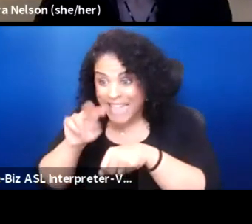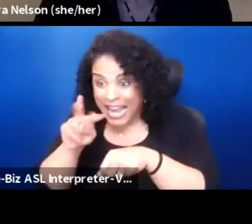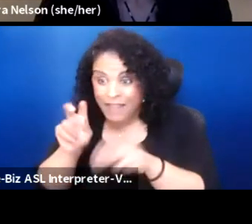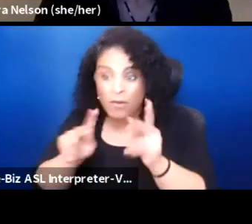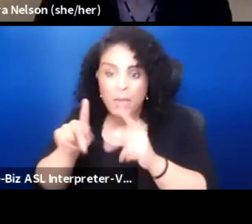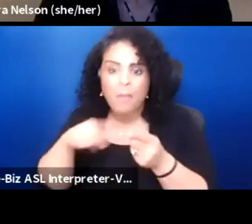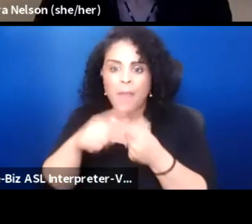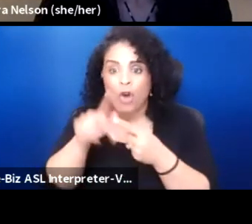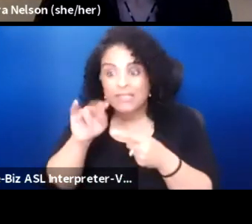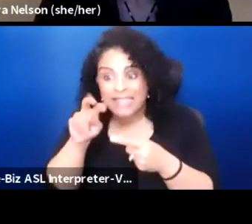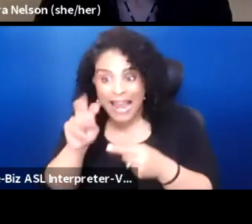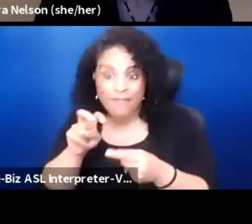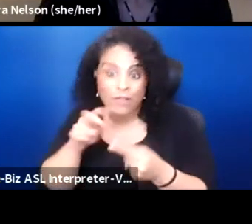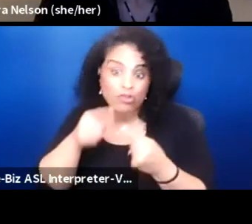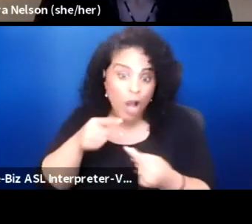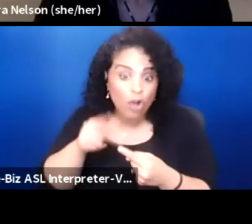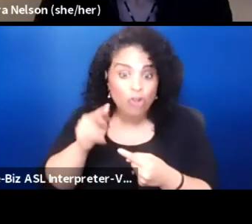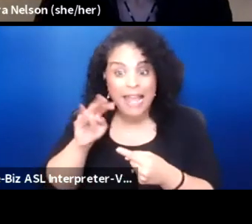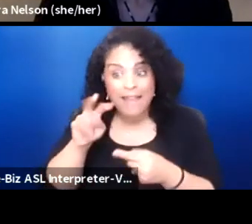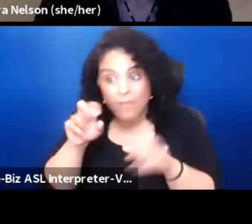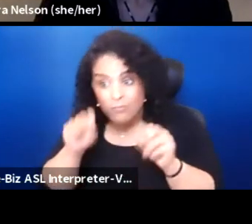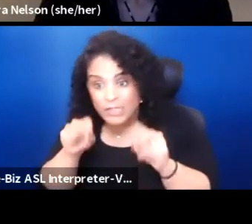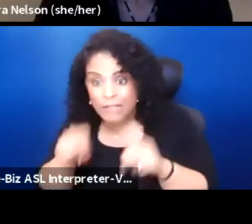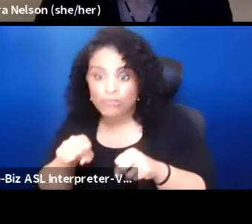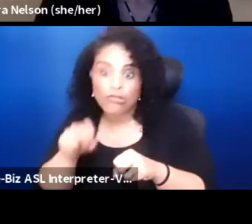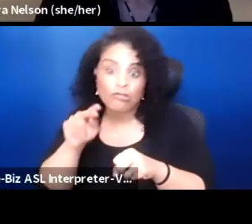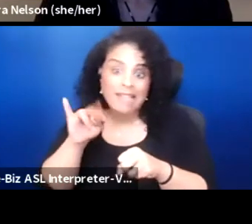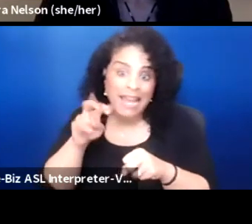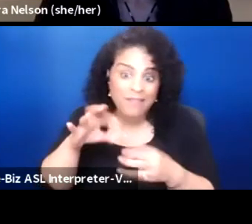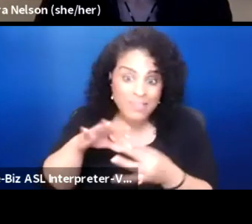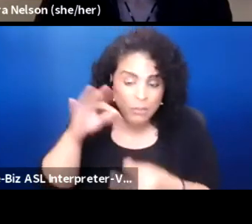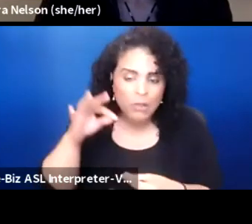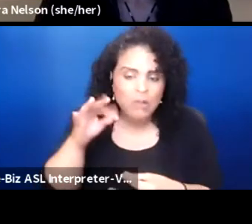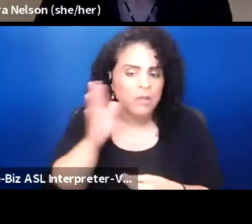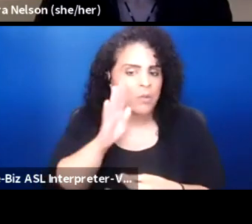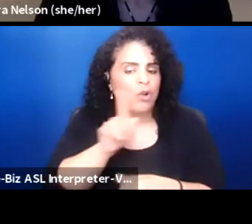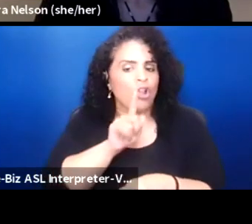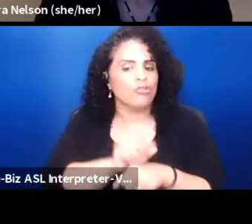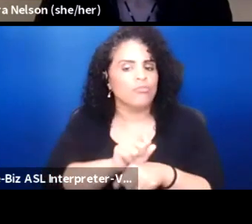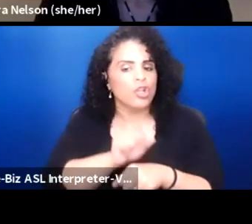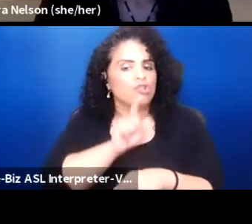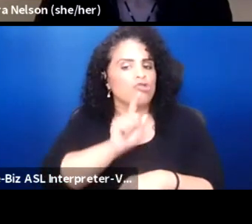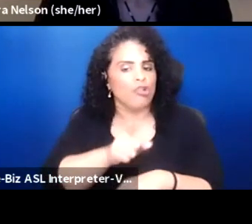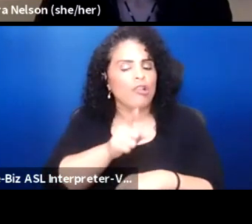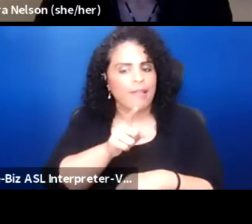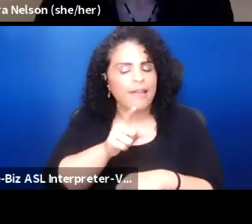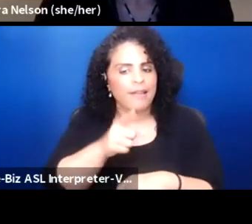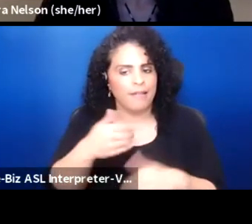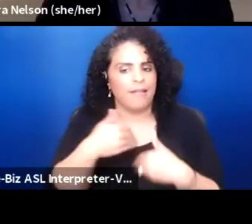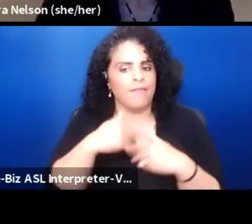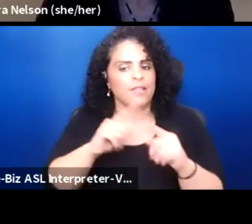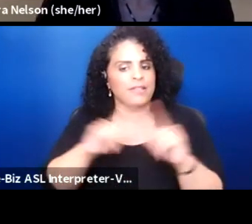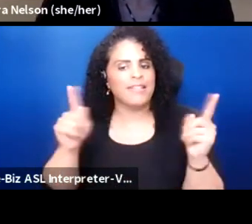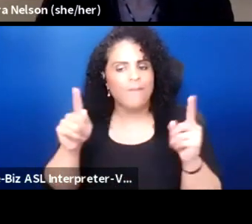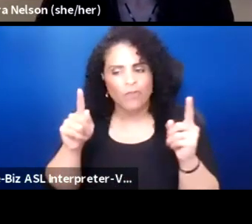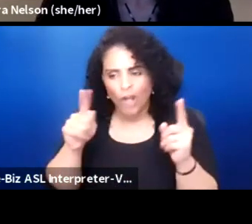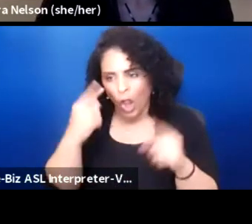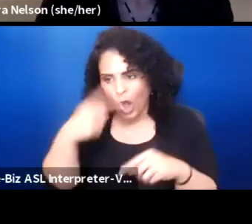native potentials, native spirit, it would certainly have a different shape to me.